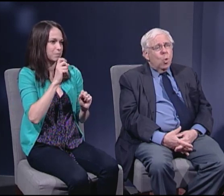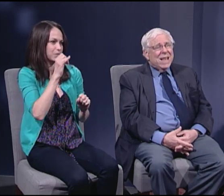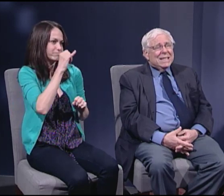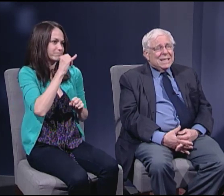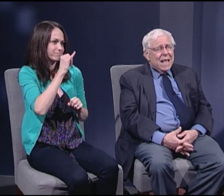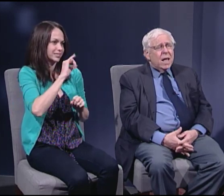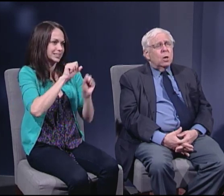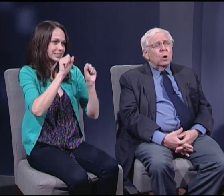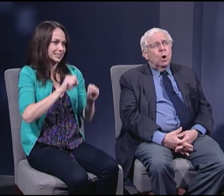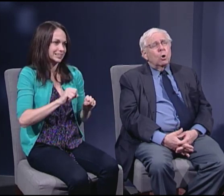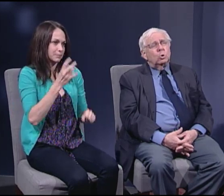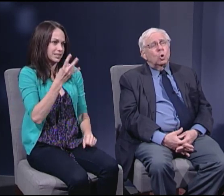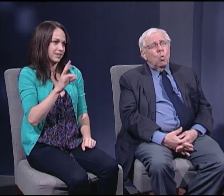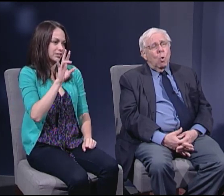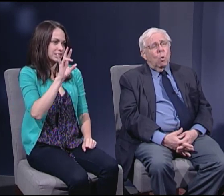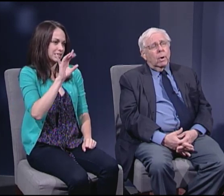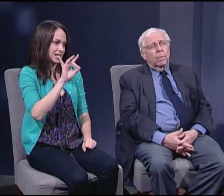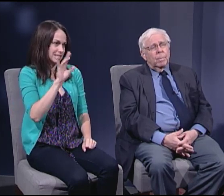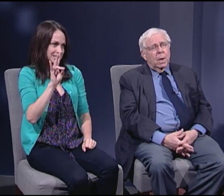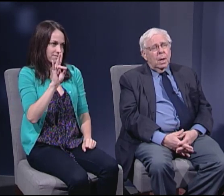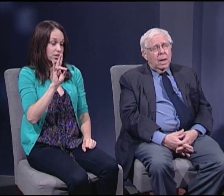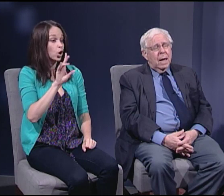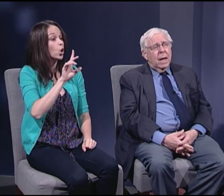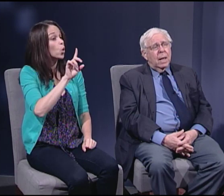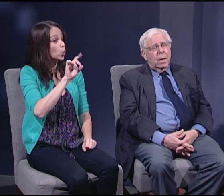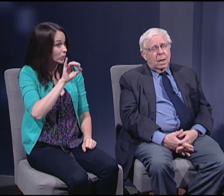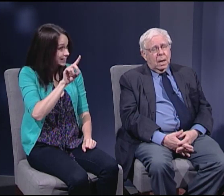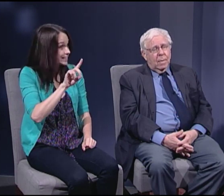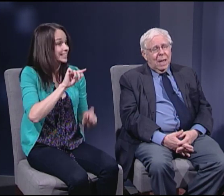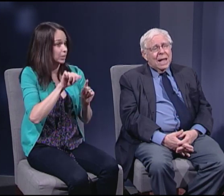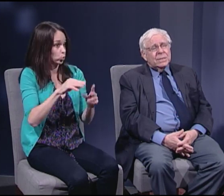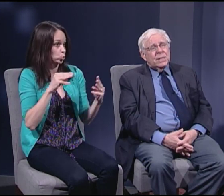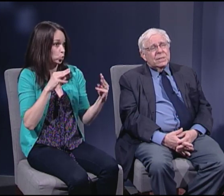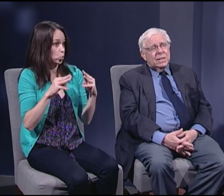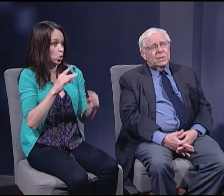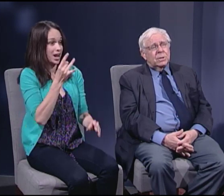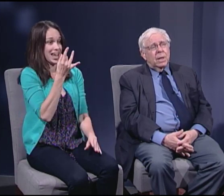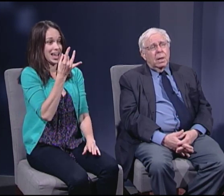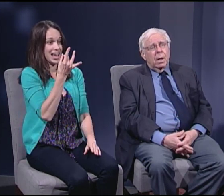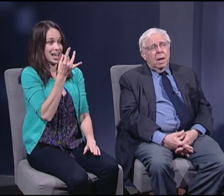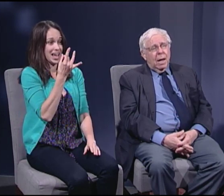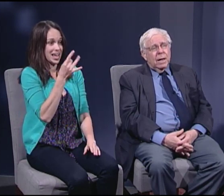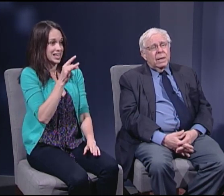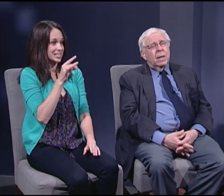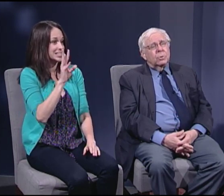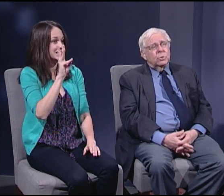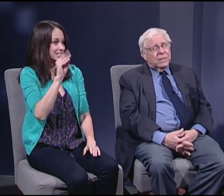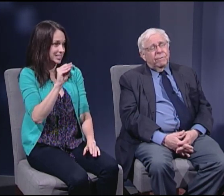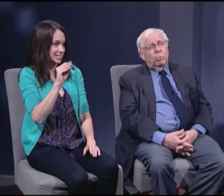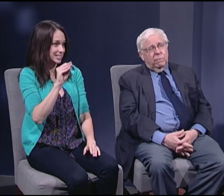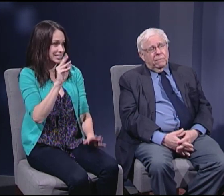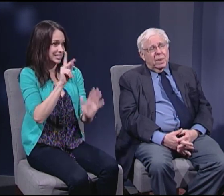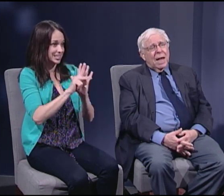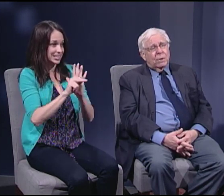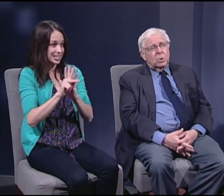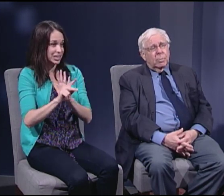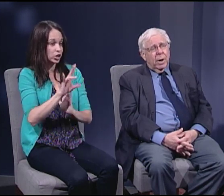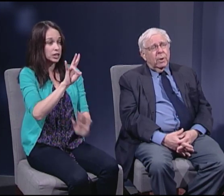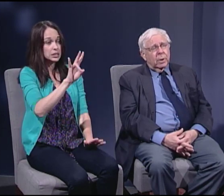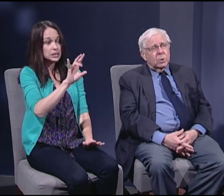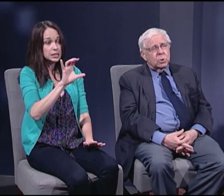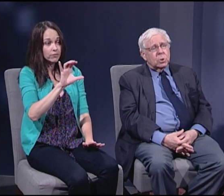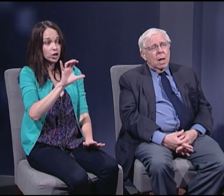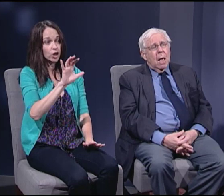We did go to war in 1860 and killed 750,000 Americans